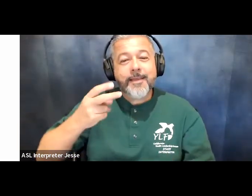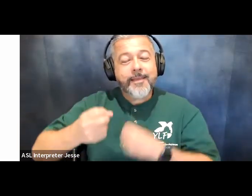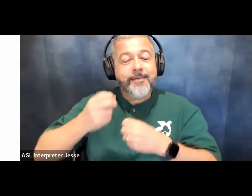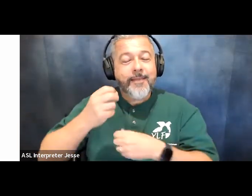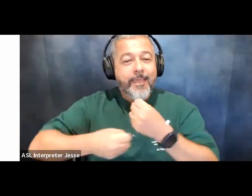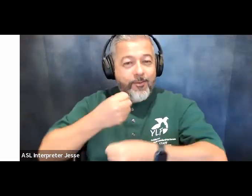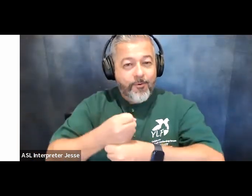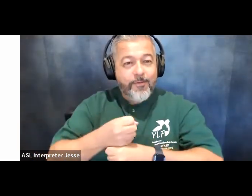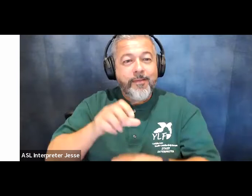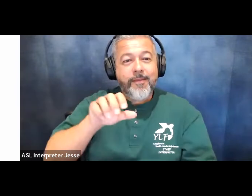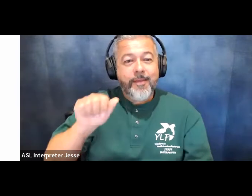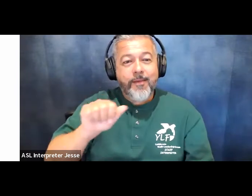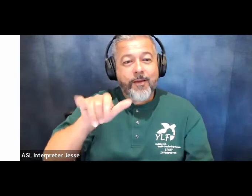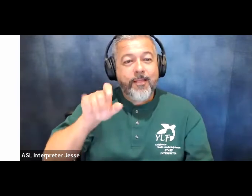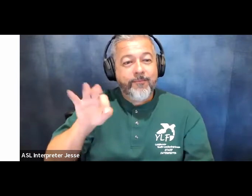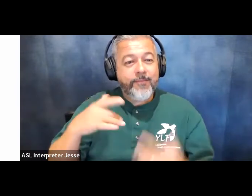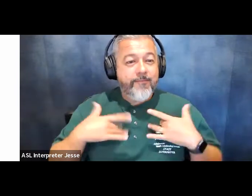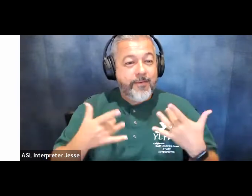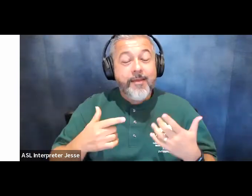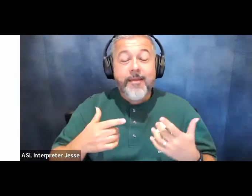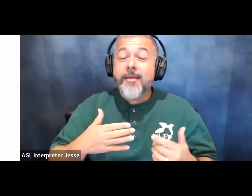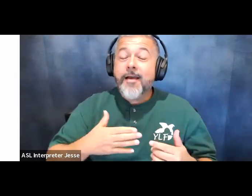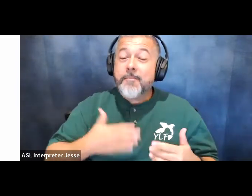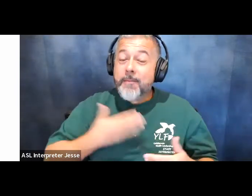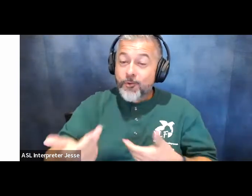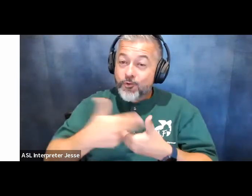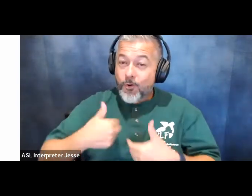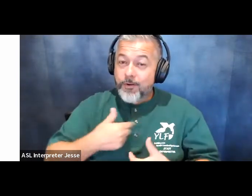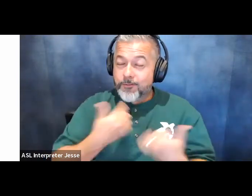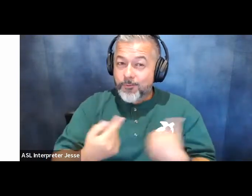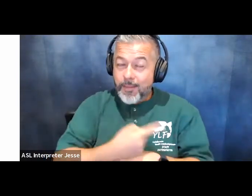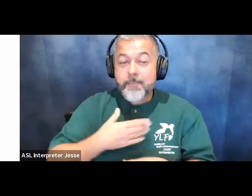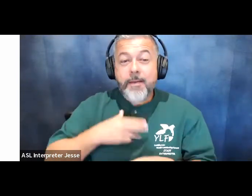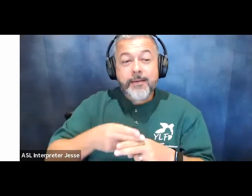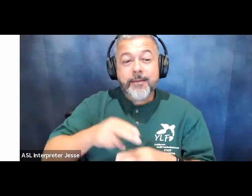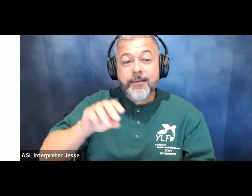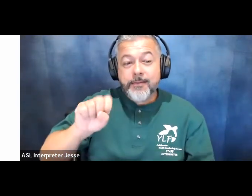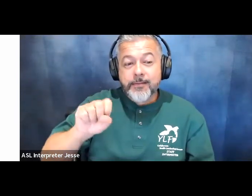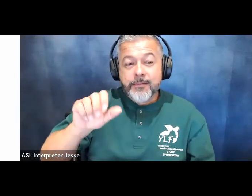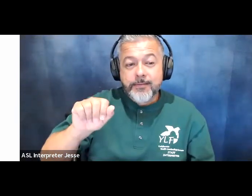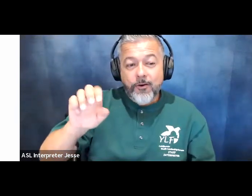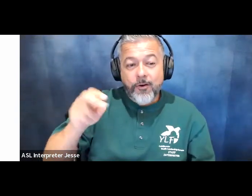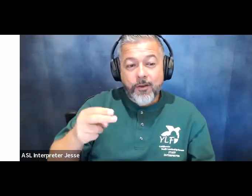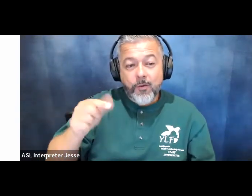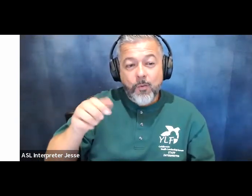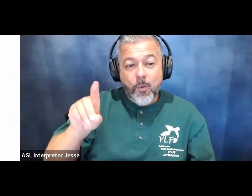joined us today um my name is sarah goldman and i am going to be the facilitator of our event today